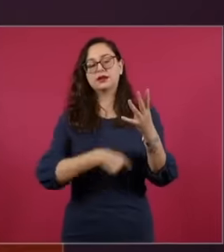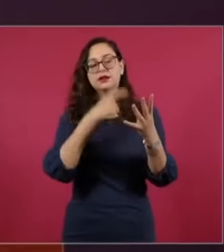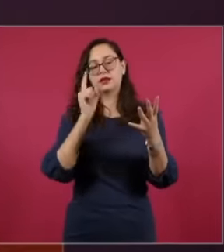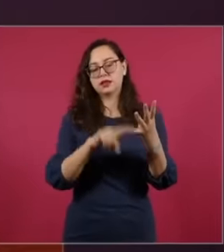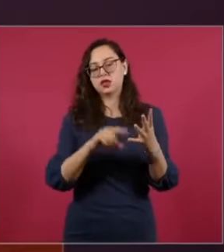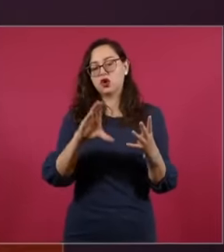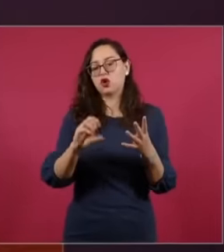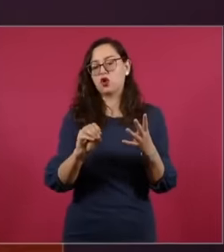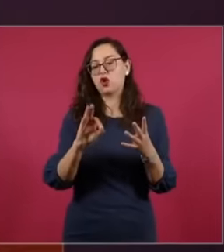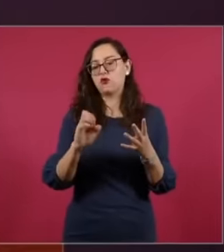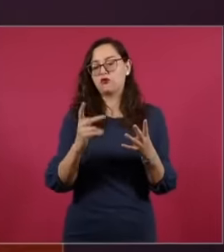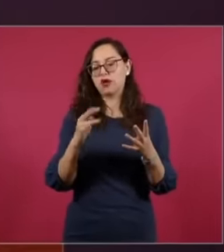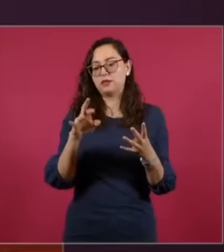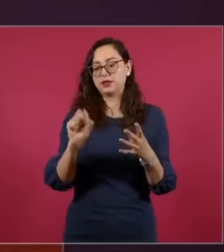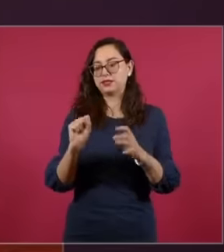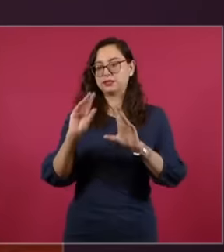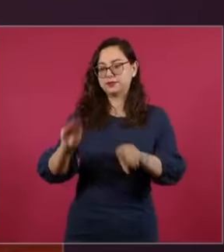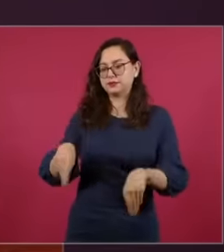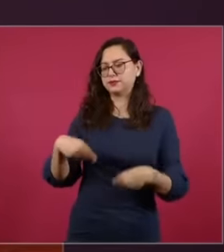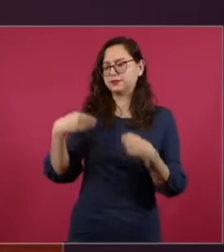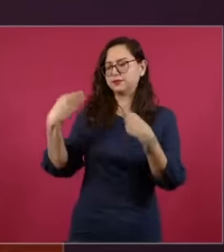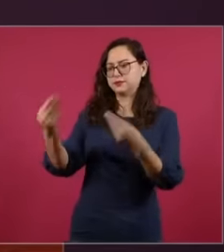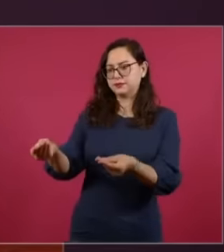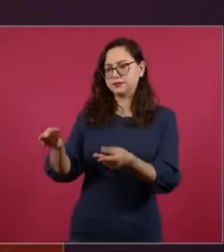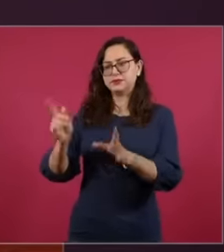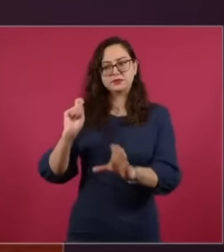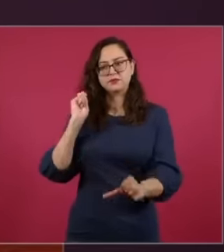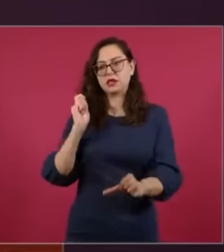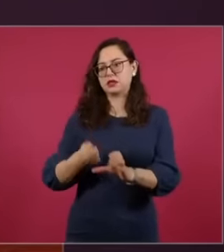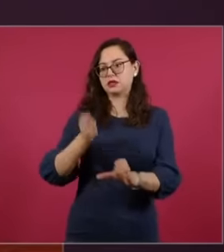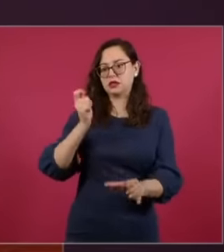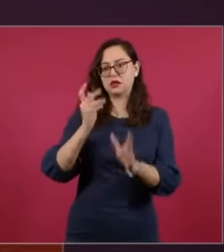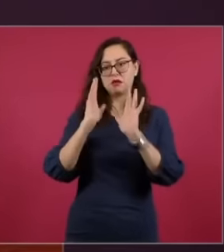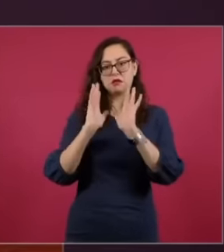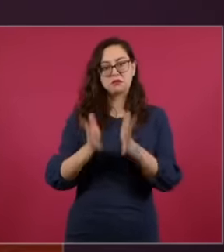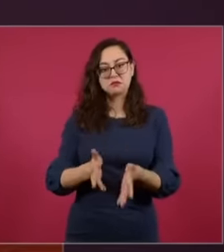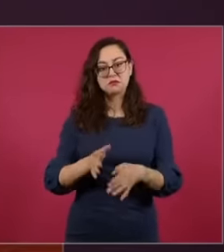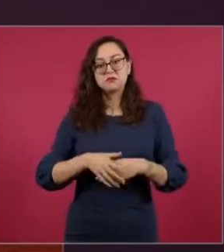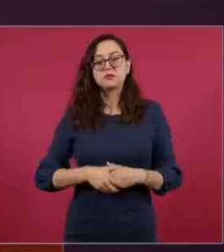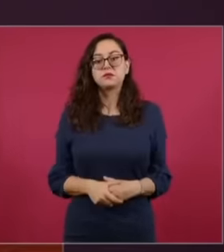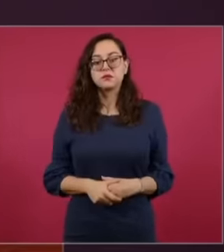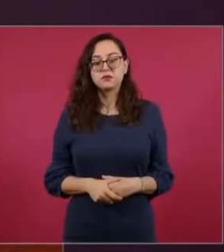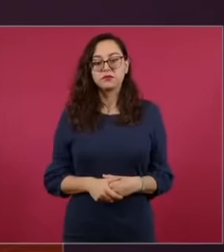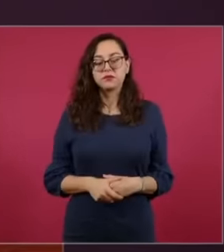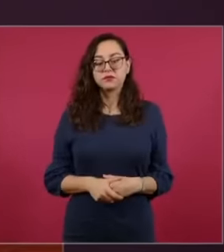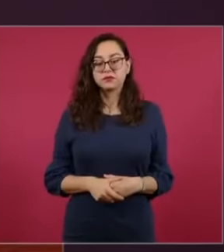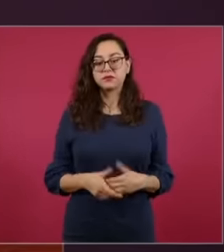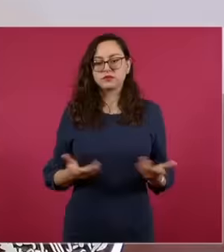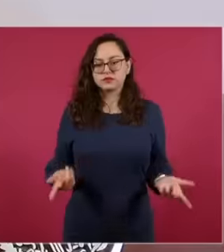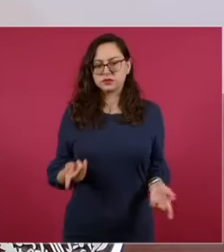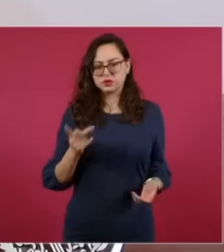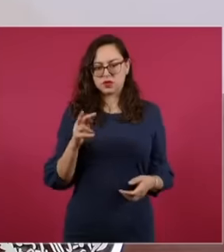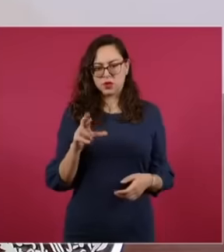that ruling, the Profepa. and the general direction of comprehensive management and materials of